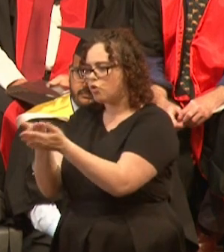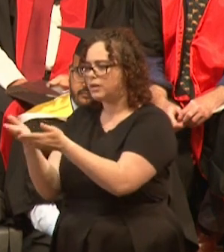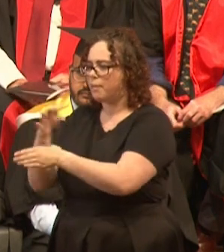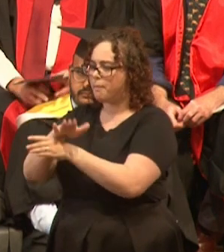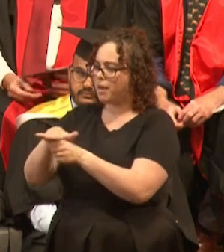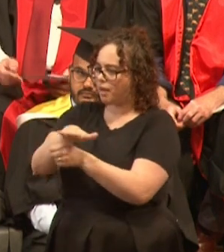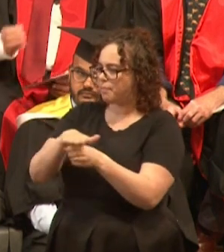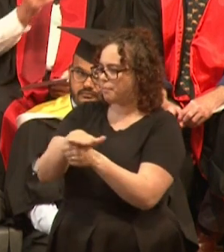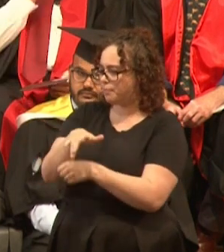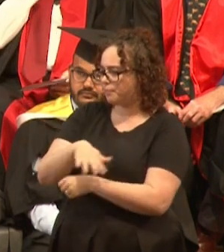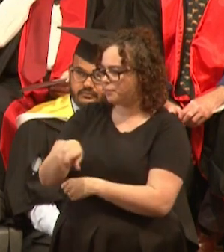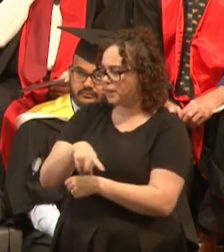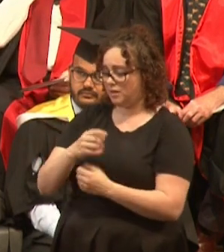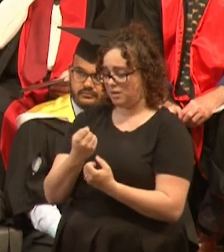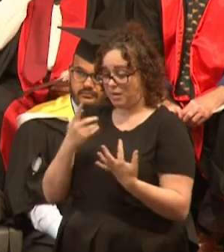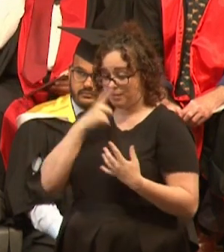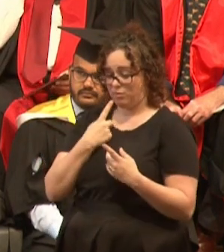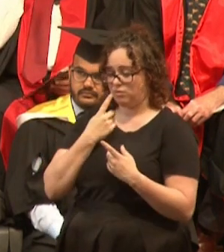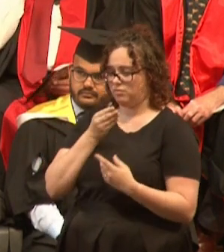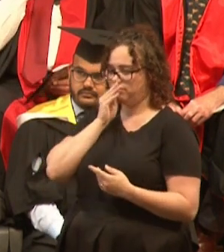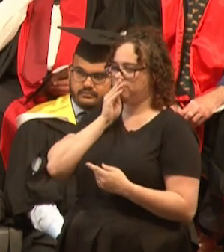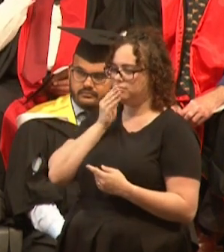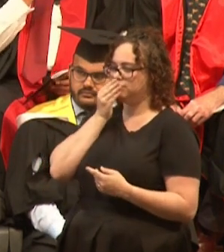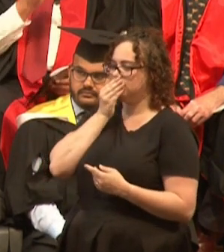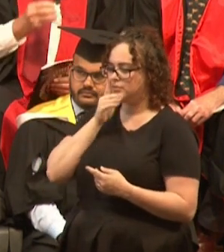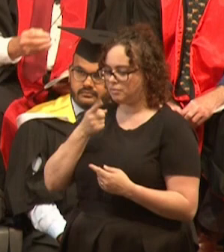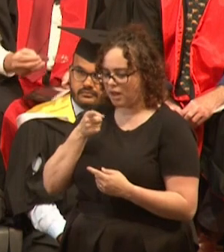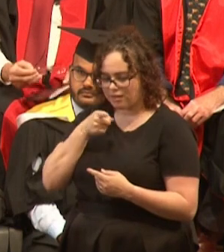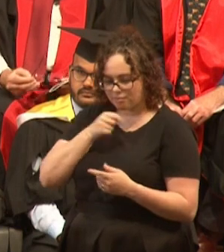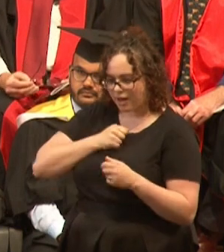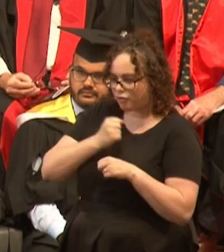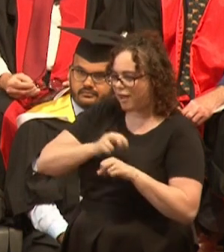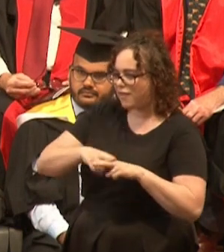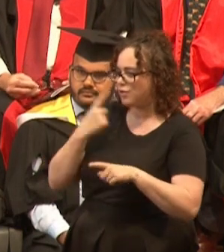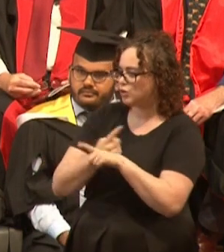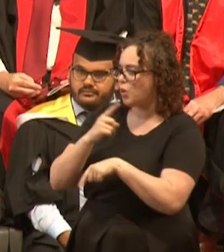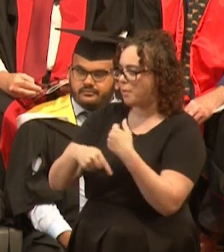He used to talk about the whale sharks, and the manta rays, and the turtles, and this giant trevally